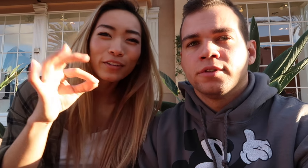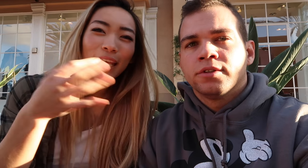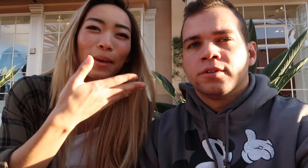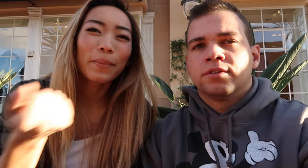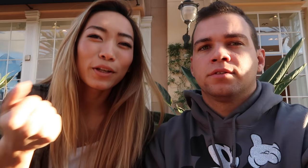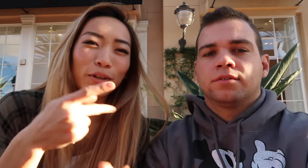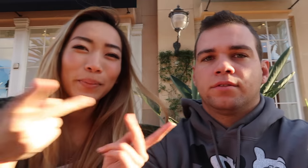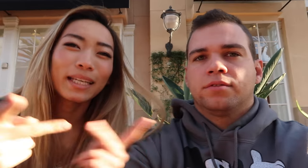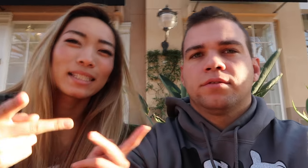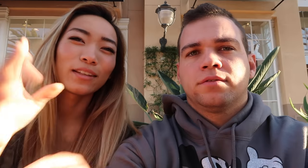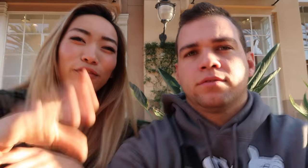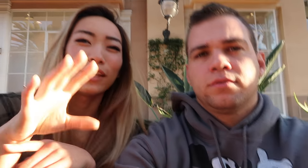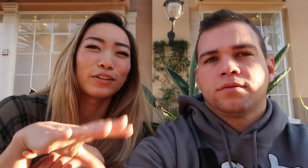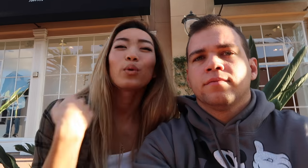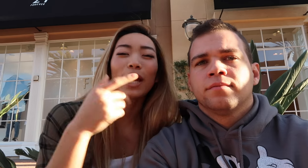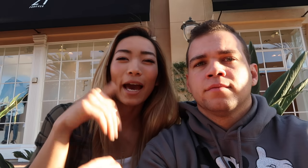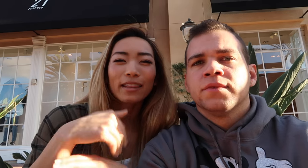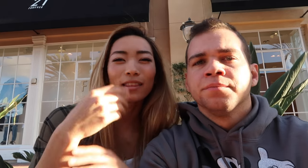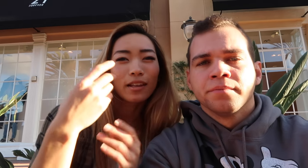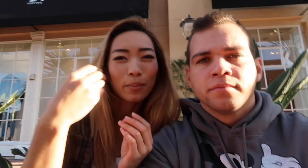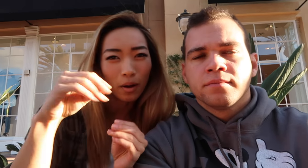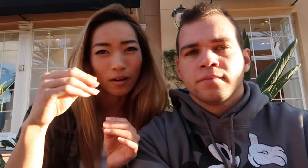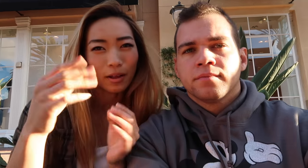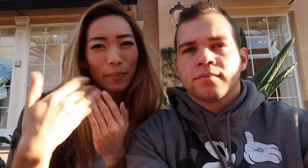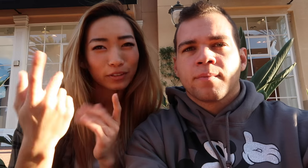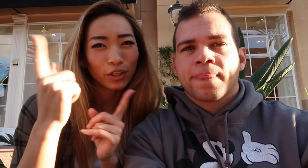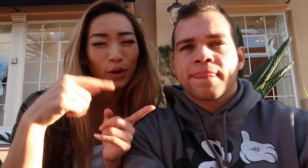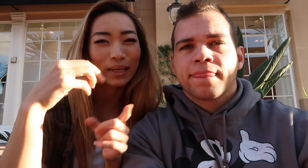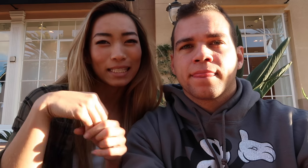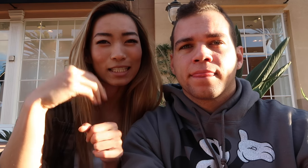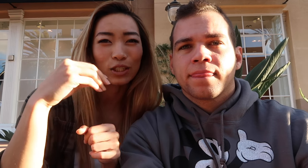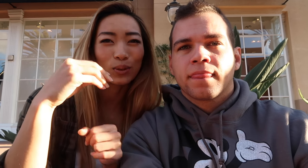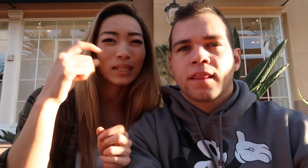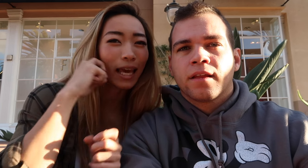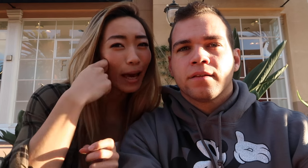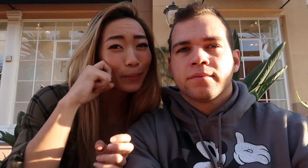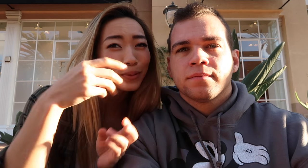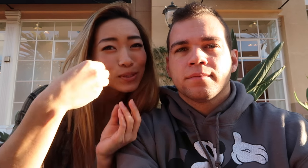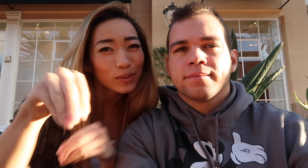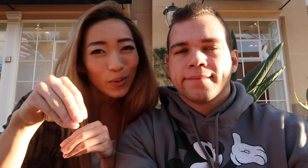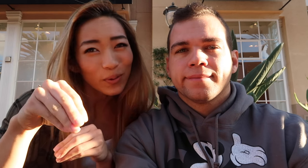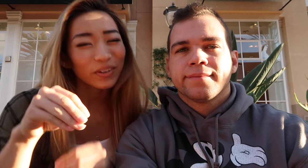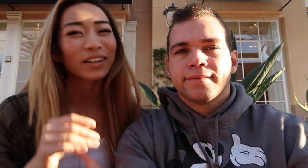Hey, so we found a better place to film We're at the mall about to go into the Apple store